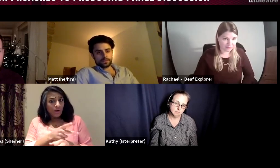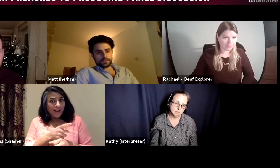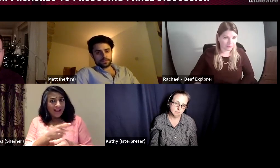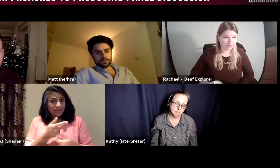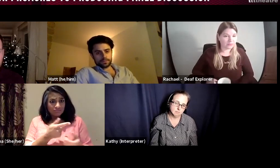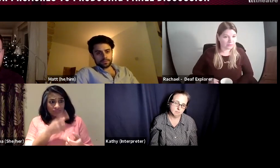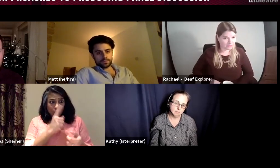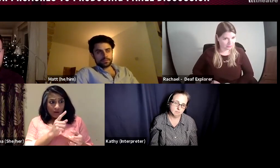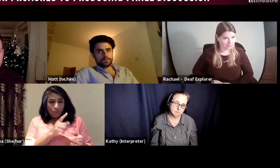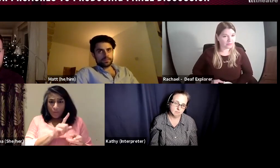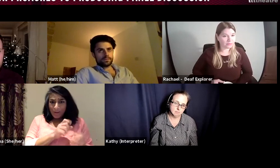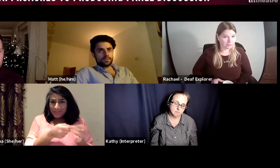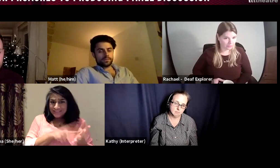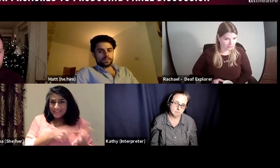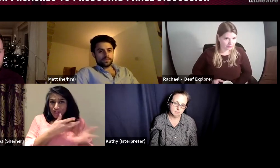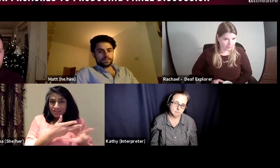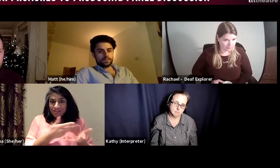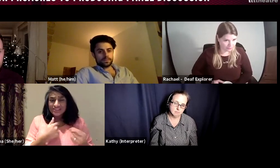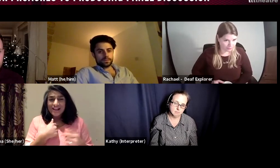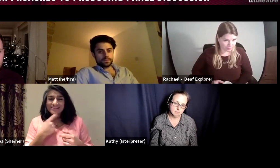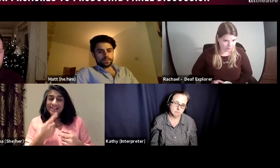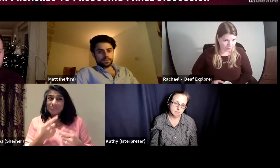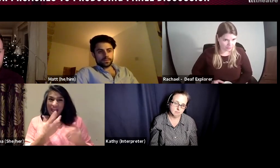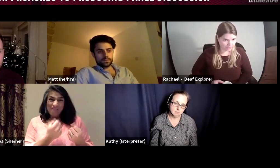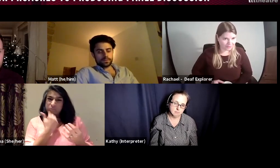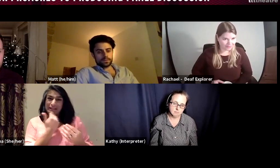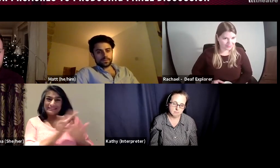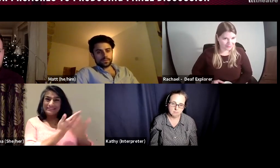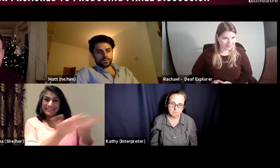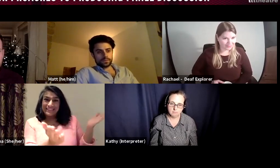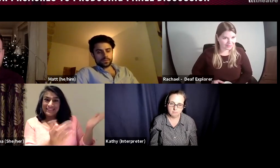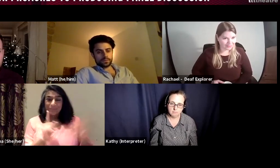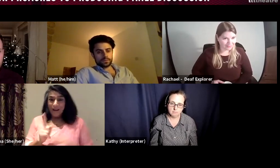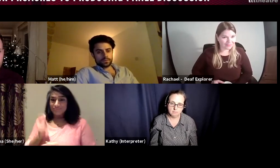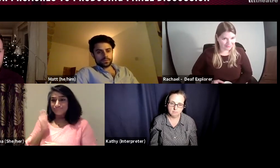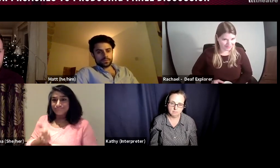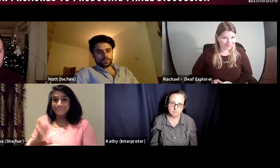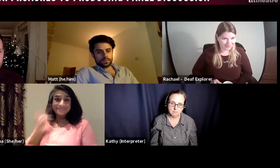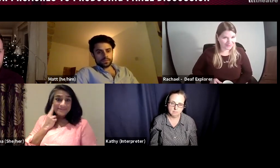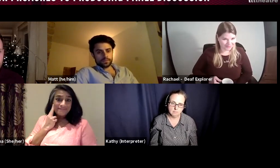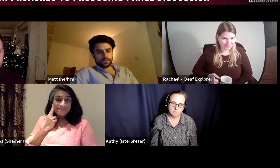was interested in and her response was okay, what about the BSL consultancy, well I've done